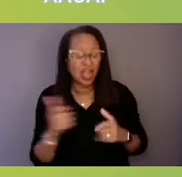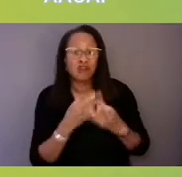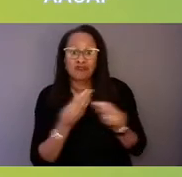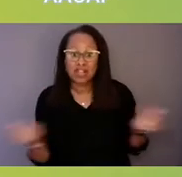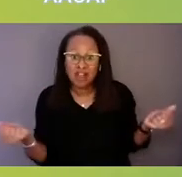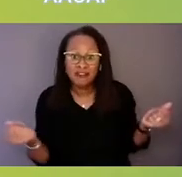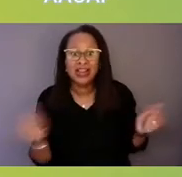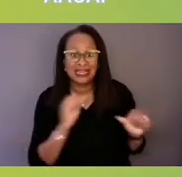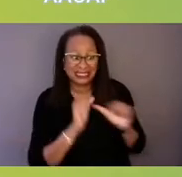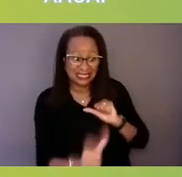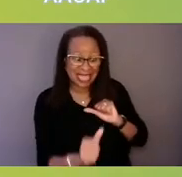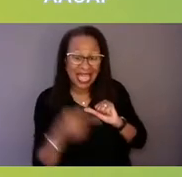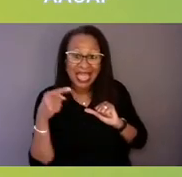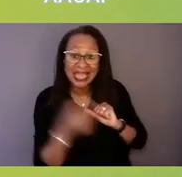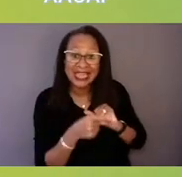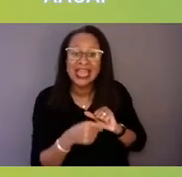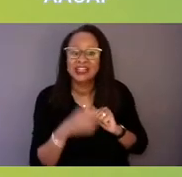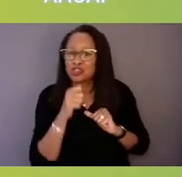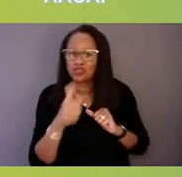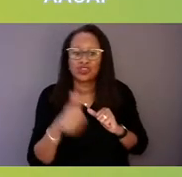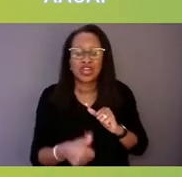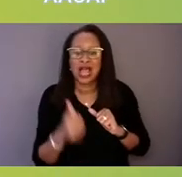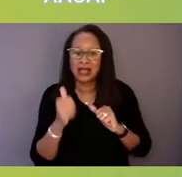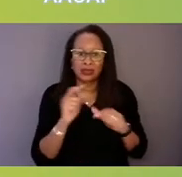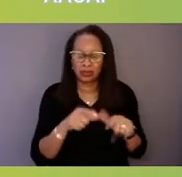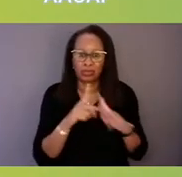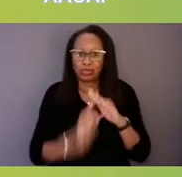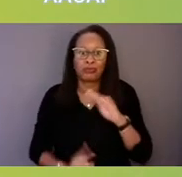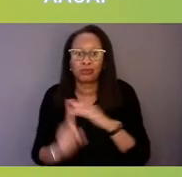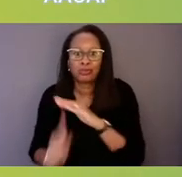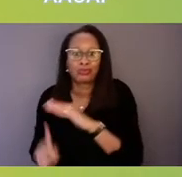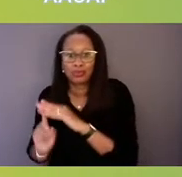so that they're not falling through the cracks again and having to get another crisis